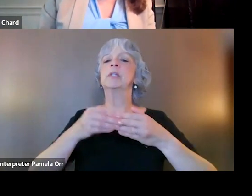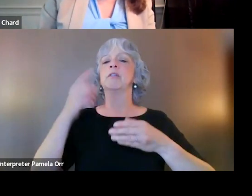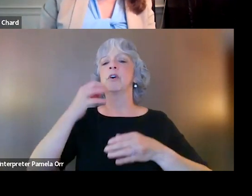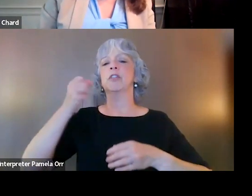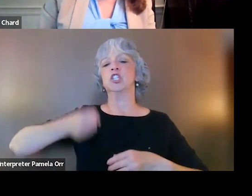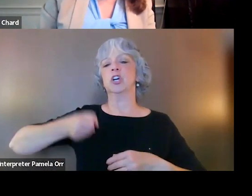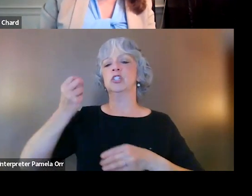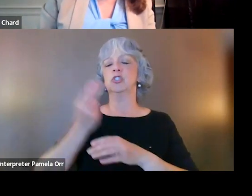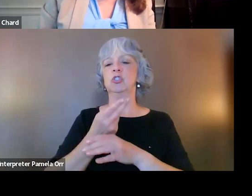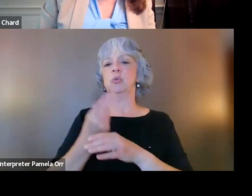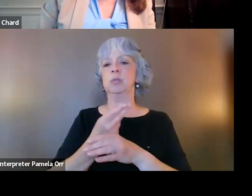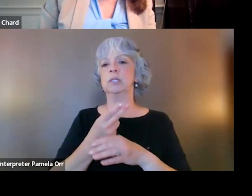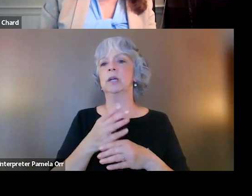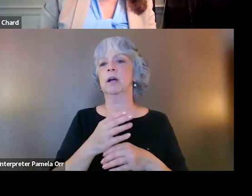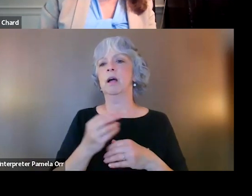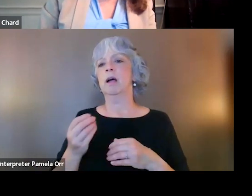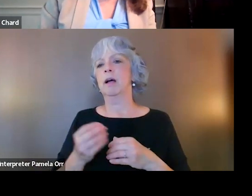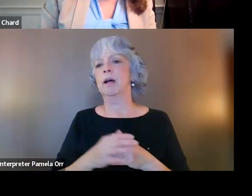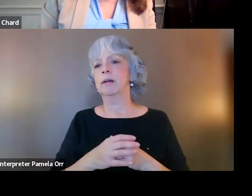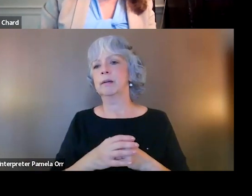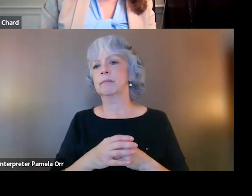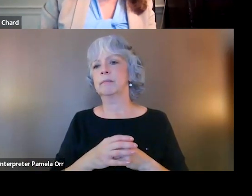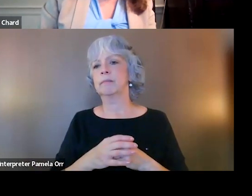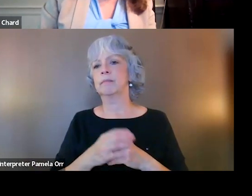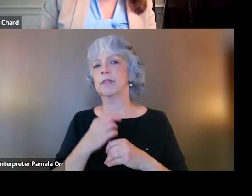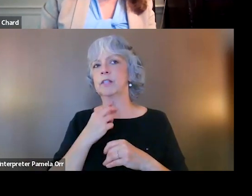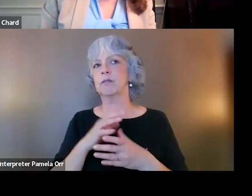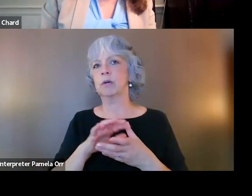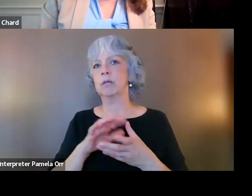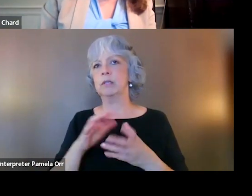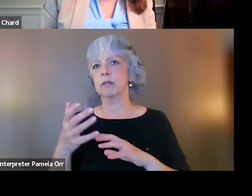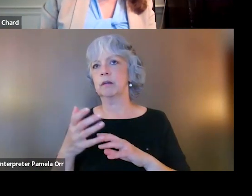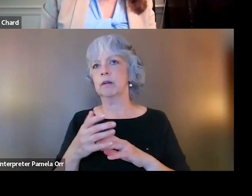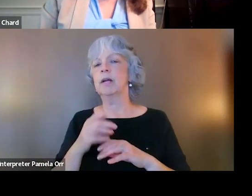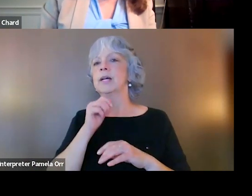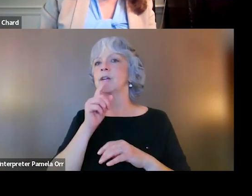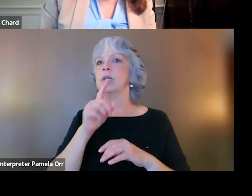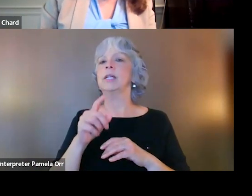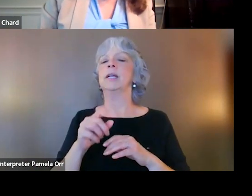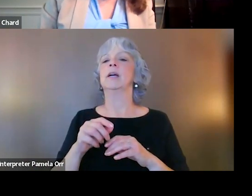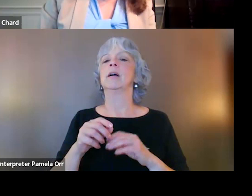And a lot of states where there's not a statute, it's really up to the treatment court presiding judge